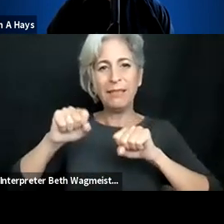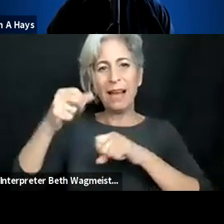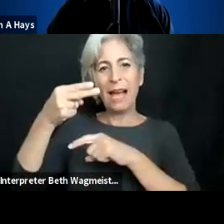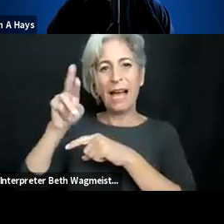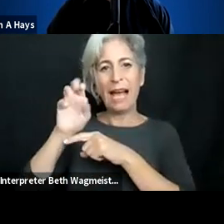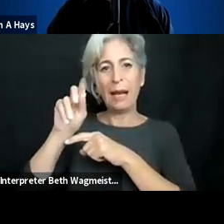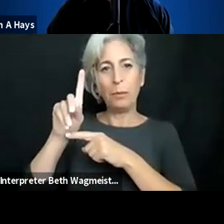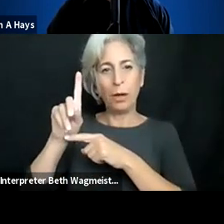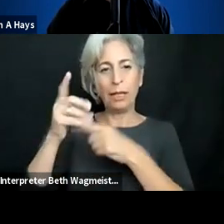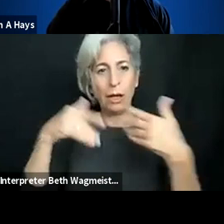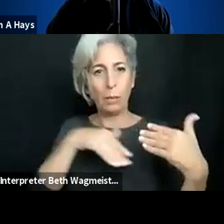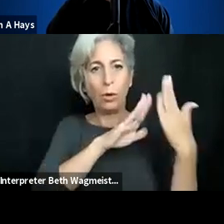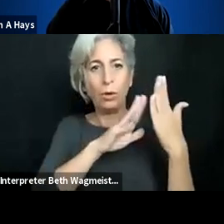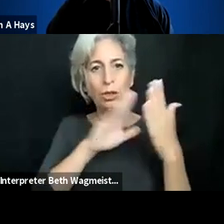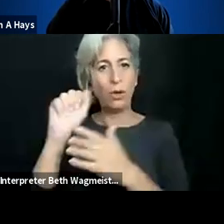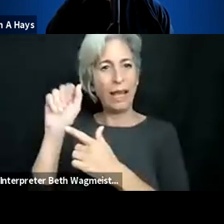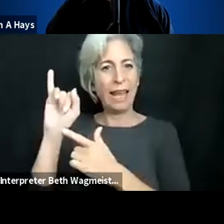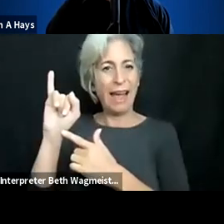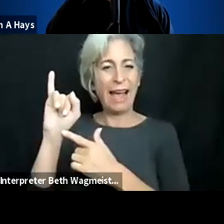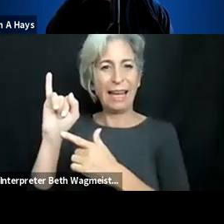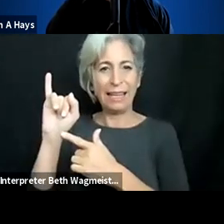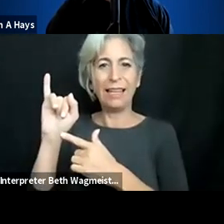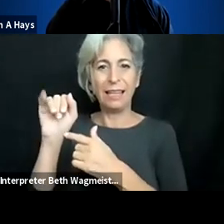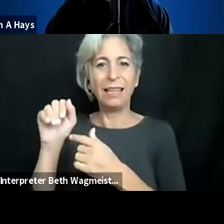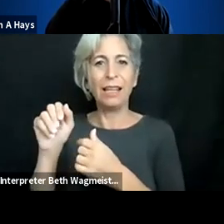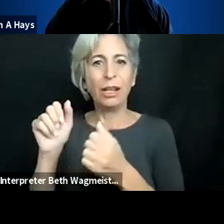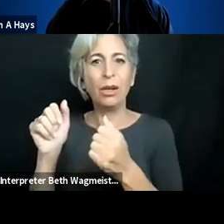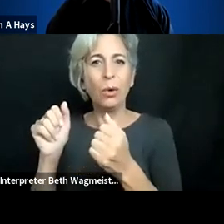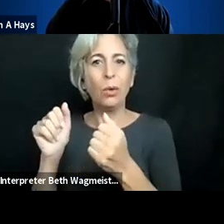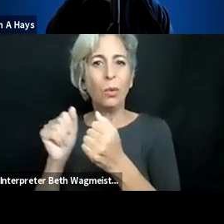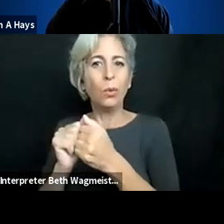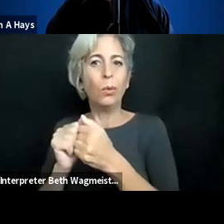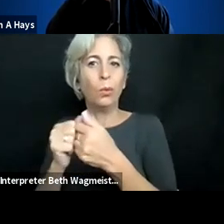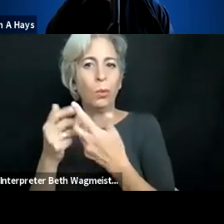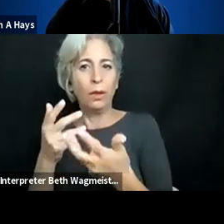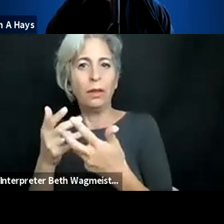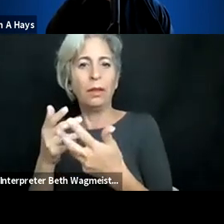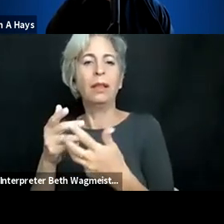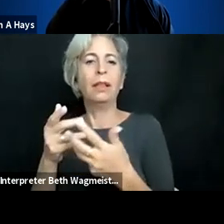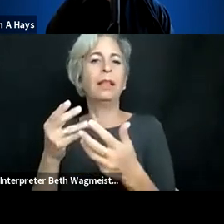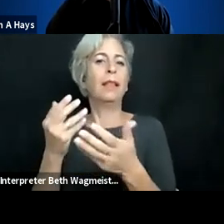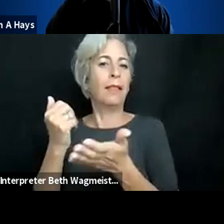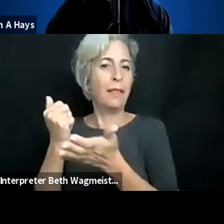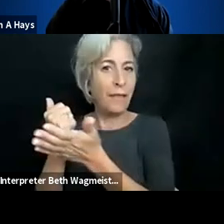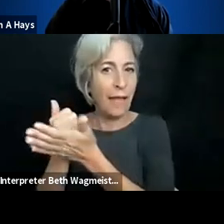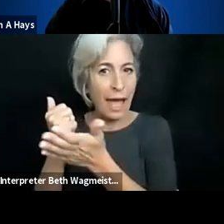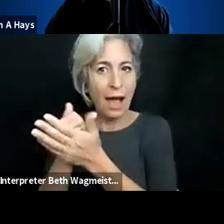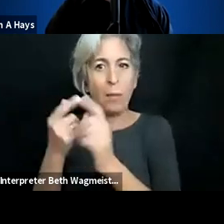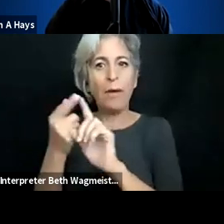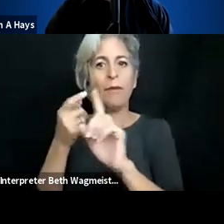That said, we can also explore the possibilities of hybrid approach to artificial